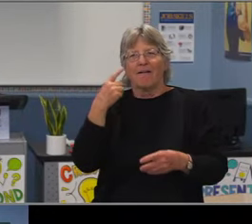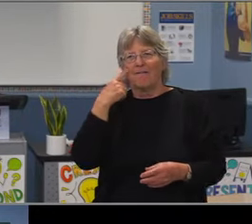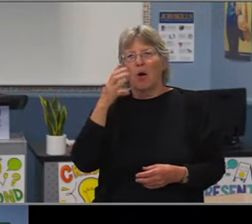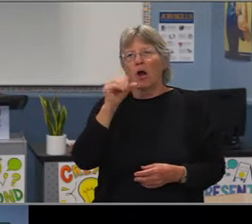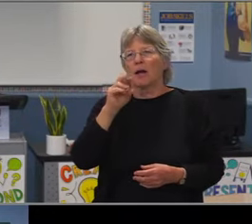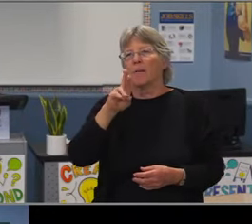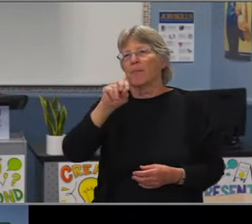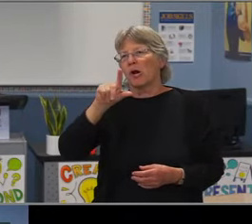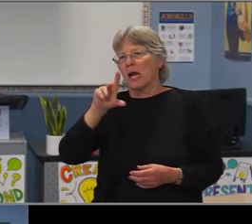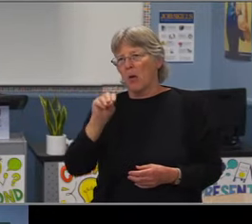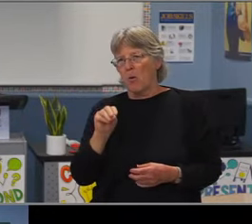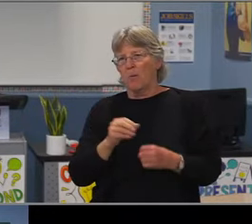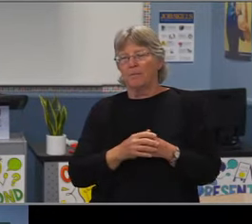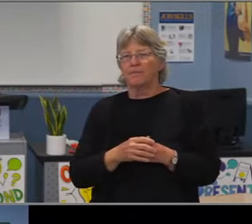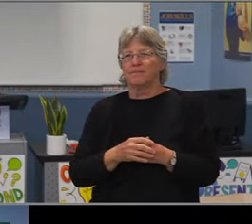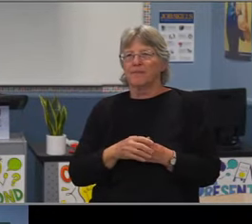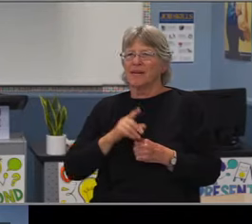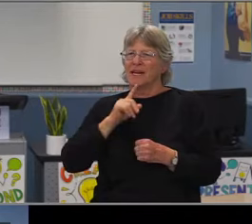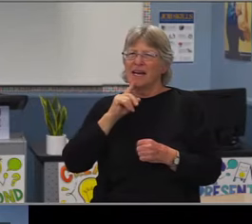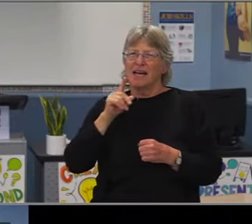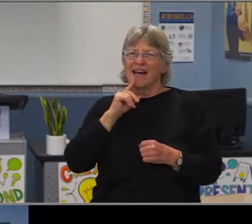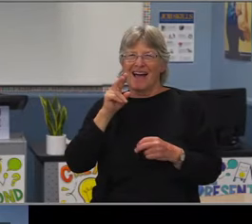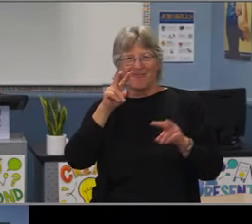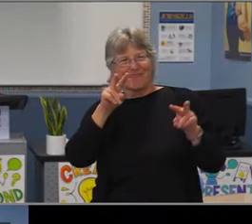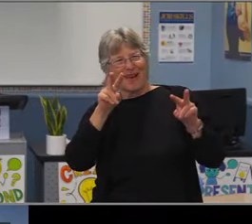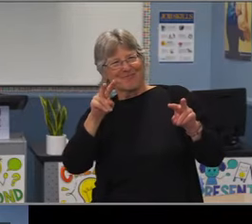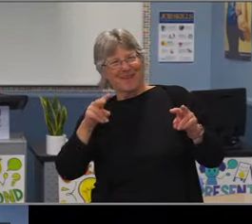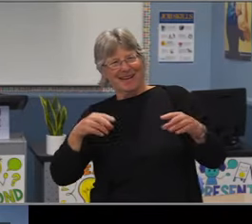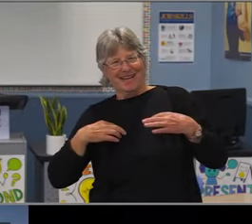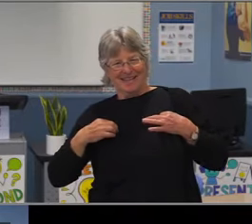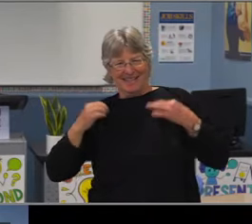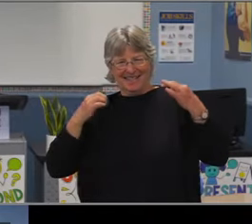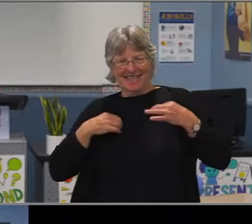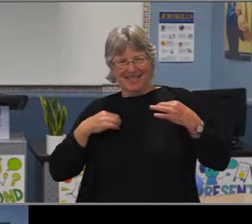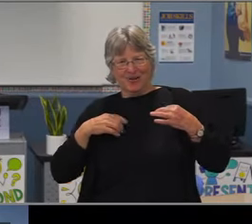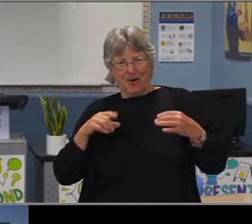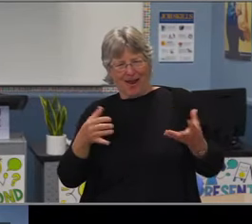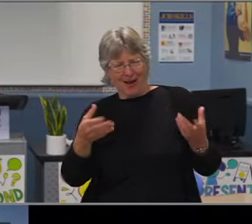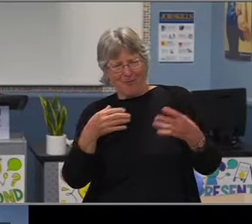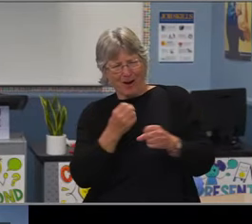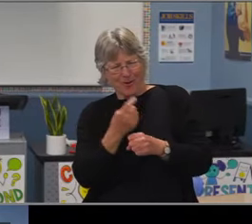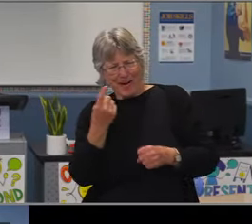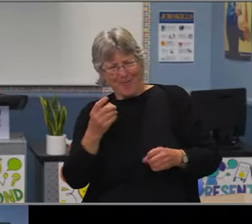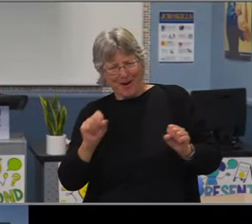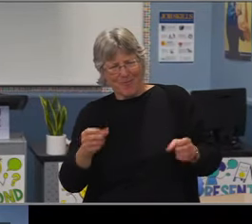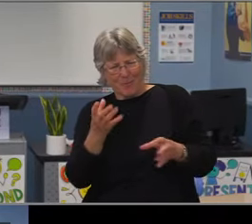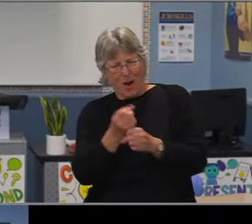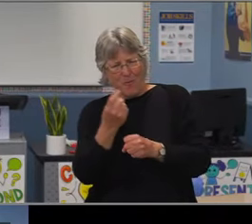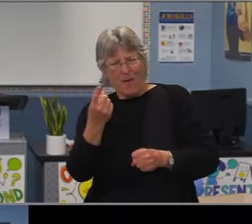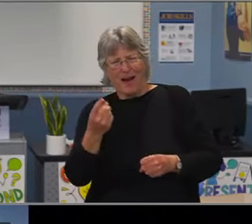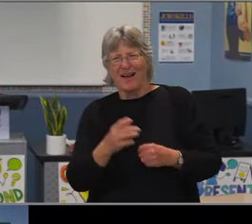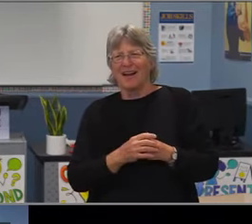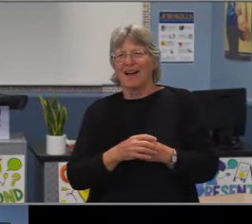really looking at where our students are, how they're performing and where we can push for excellence amongst all of our student groups.